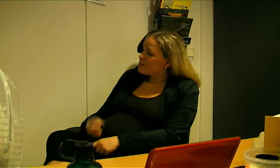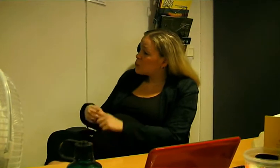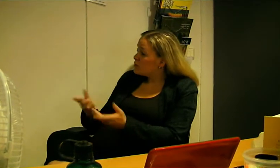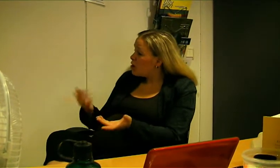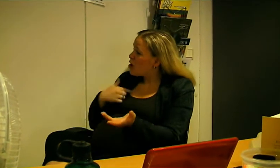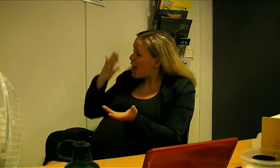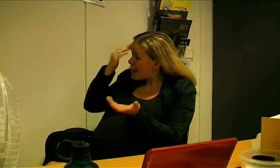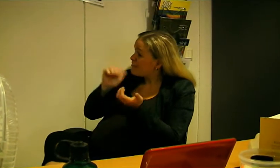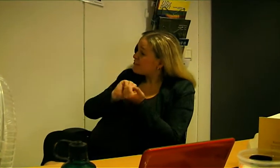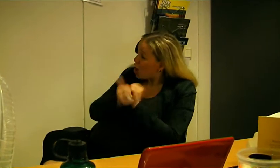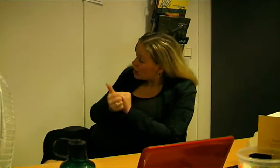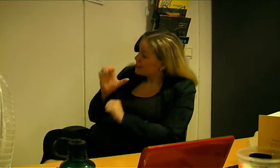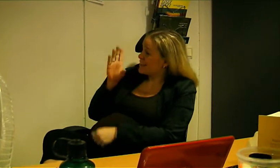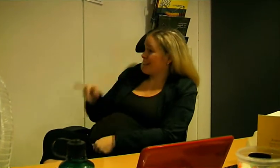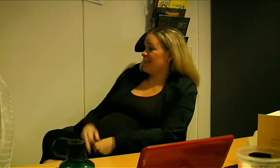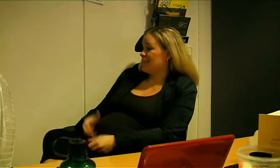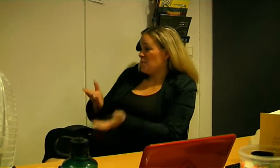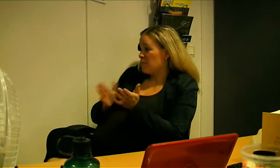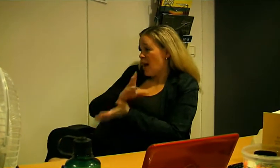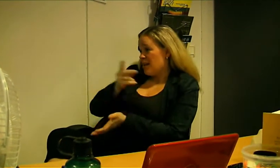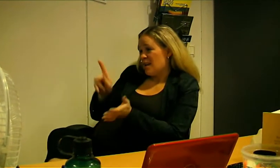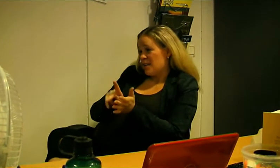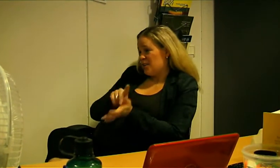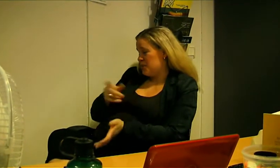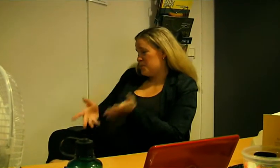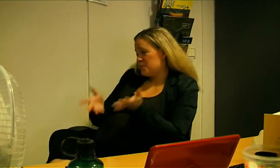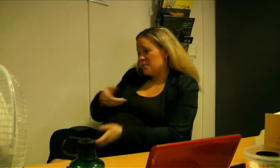I can change SDR as well, apart from the other candidates.